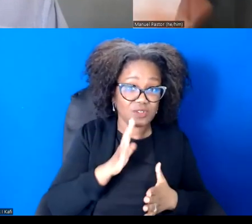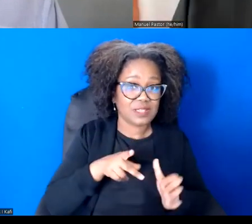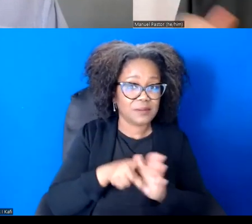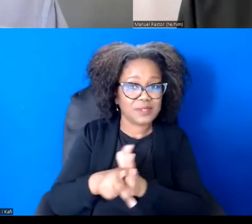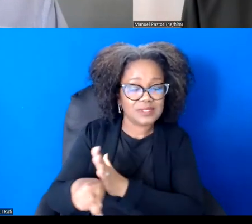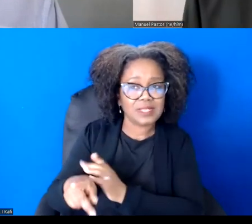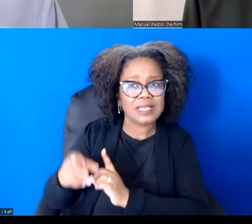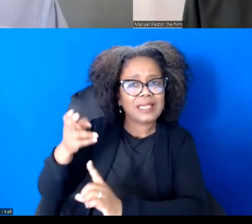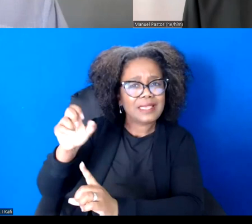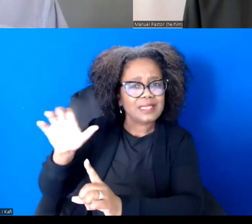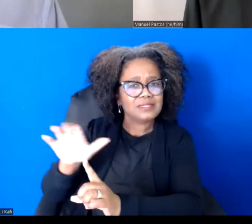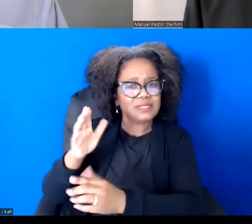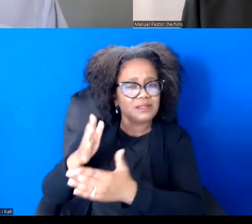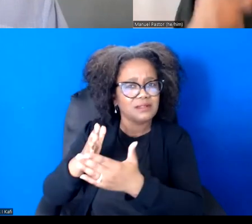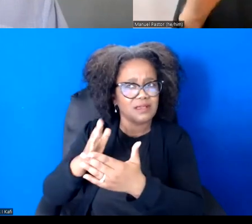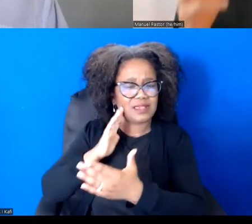rise of neoliberal economics.